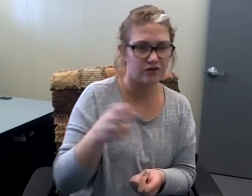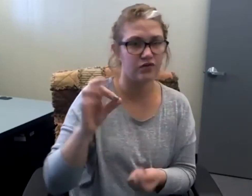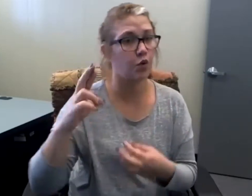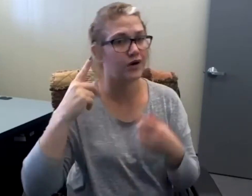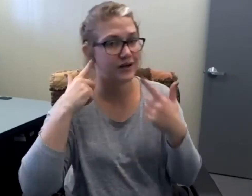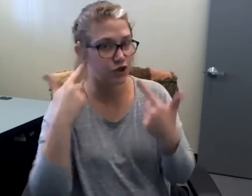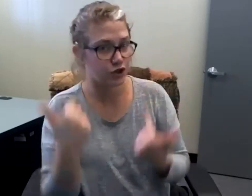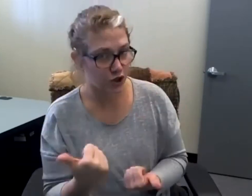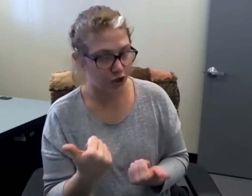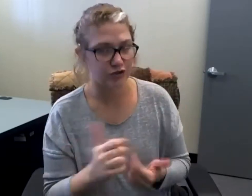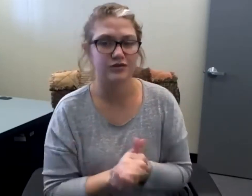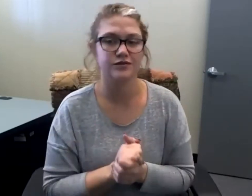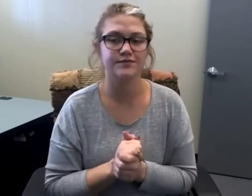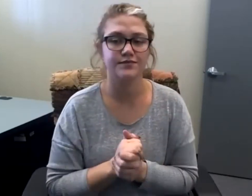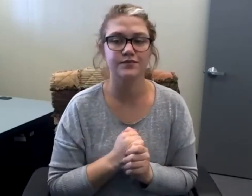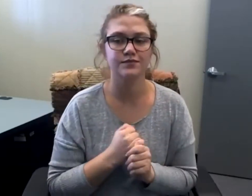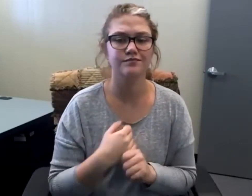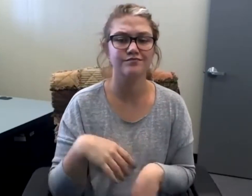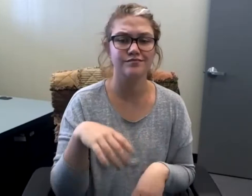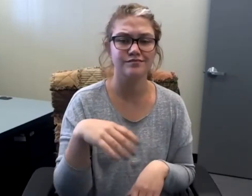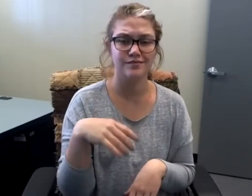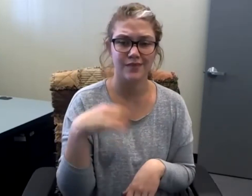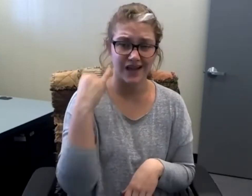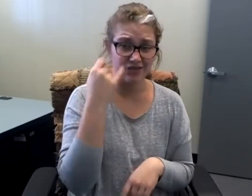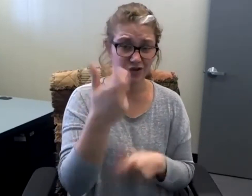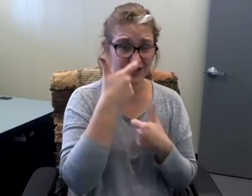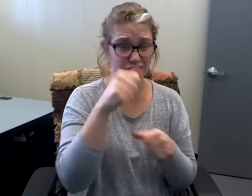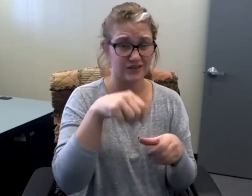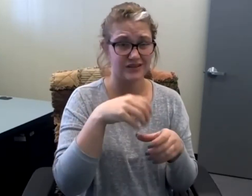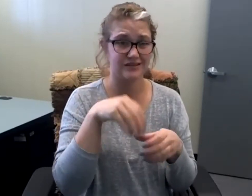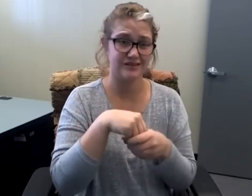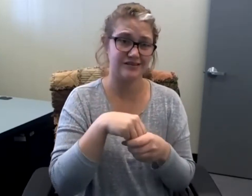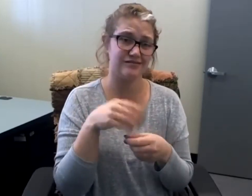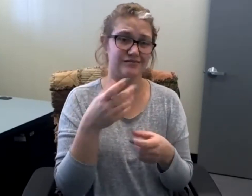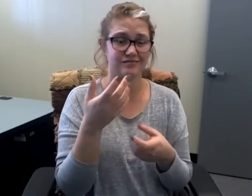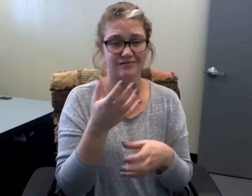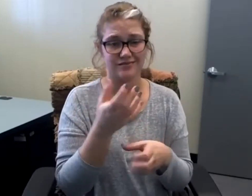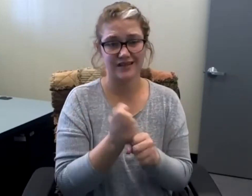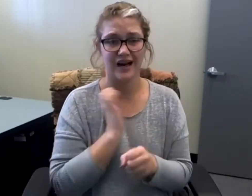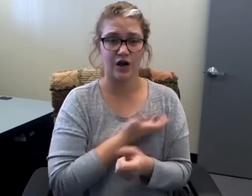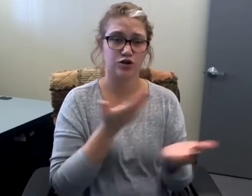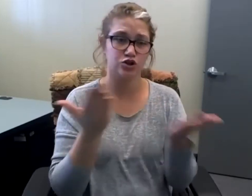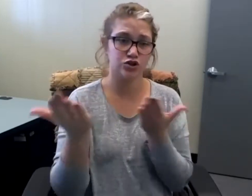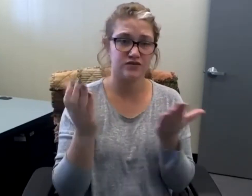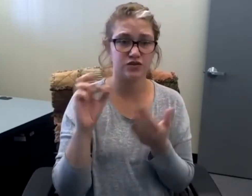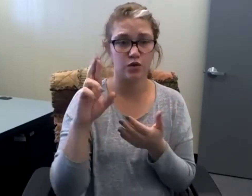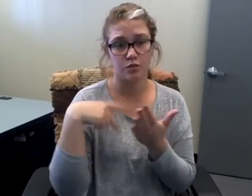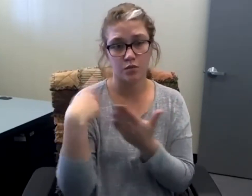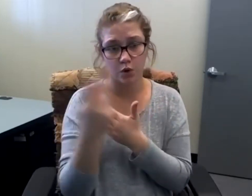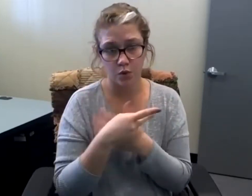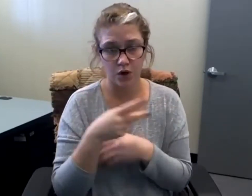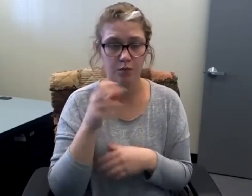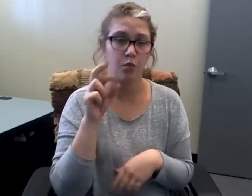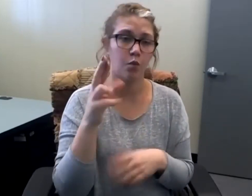how to interact with people with a hearing loss. If you're interested in receiving our services